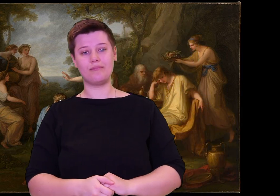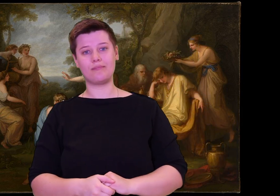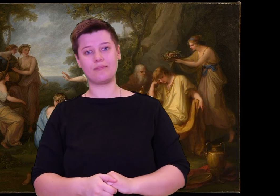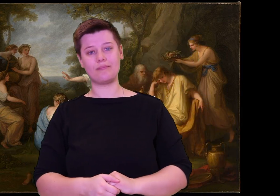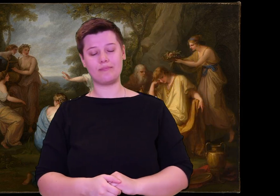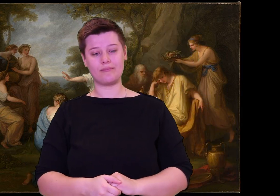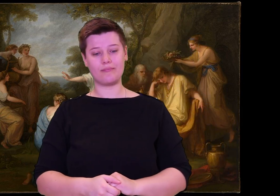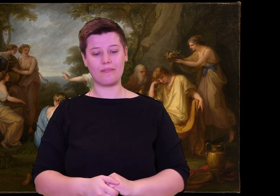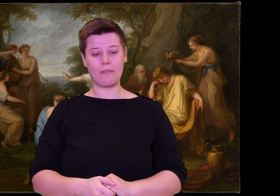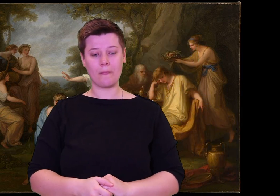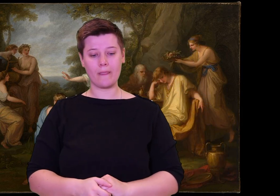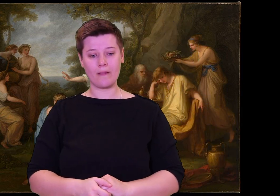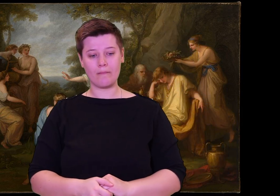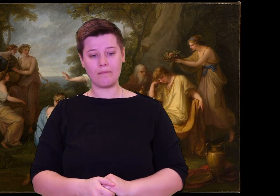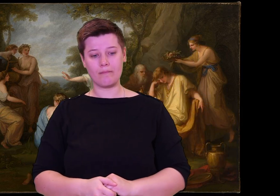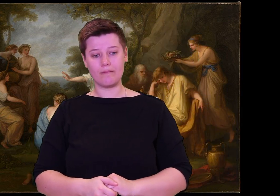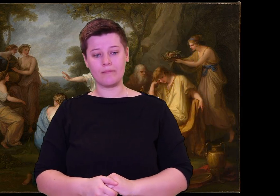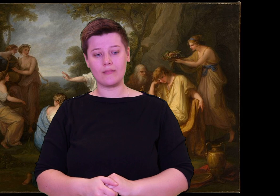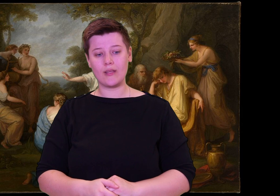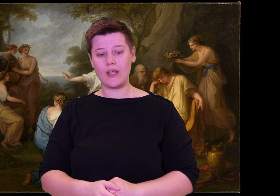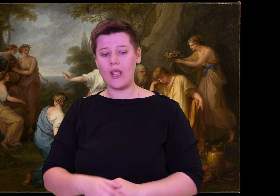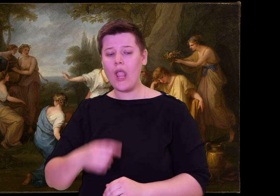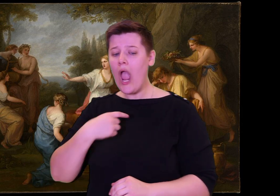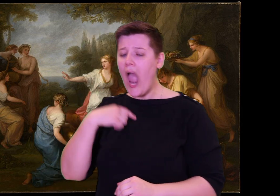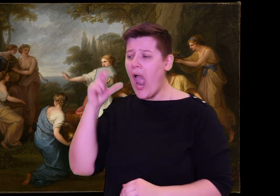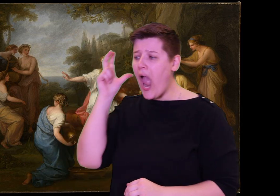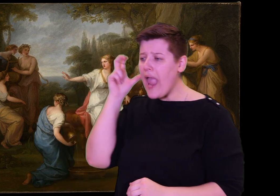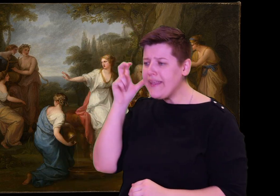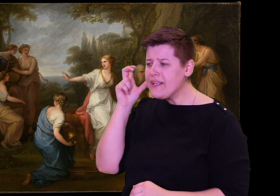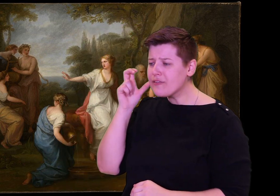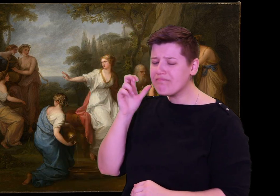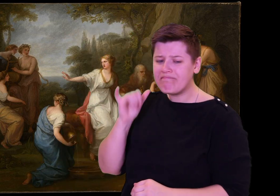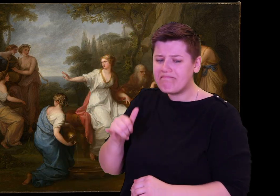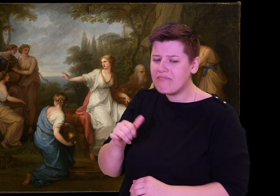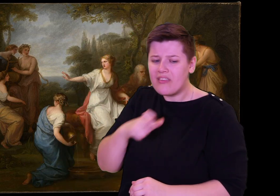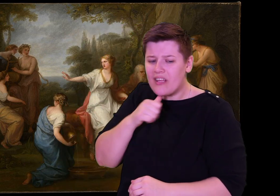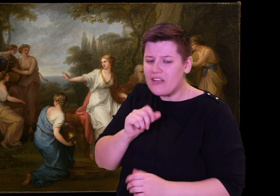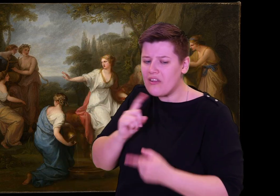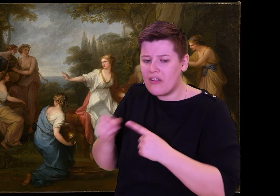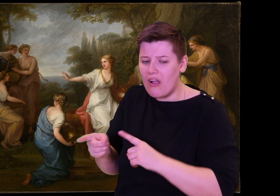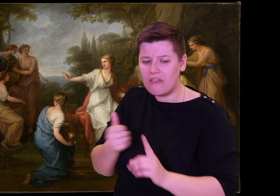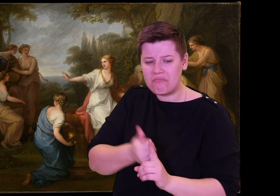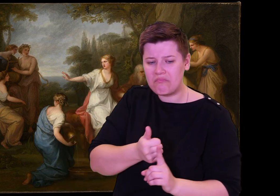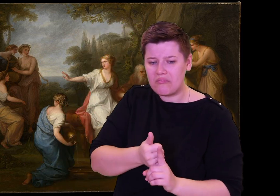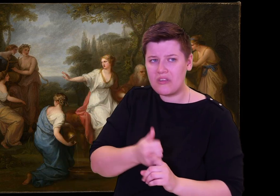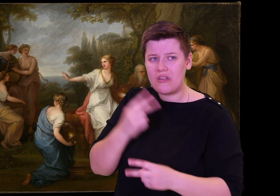he trails back leg-weary from his orchard, rich in vines.